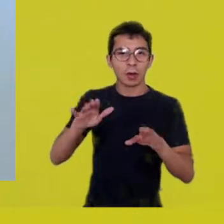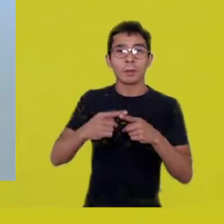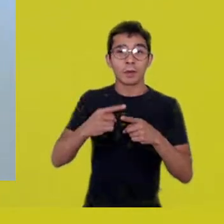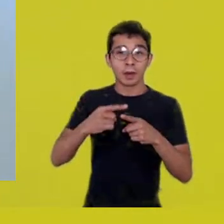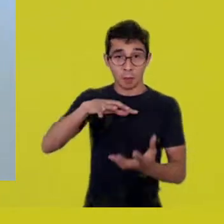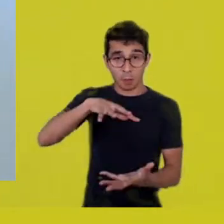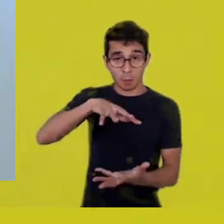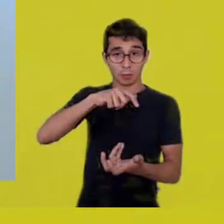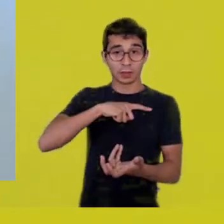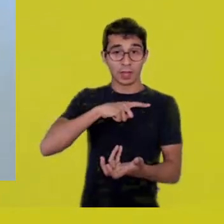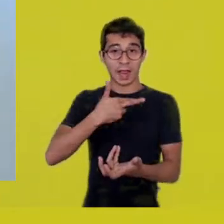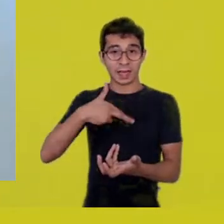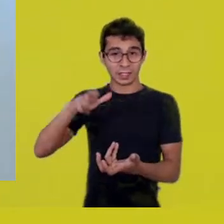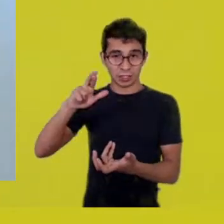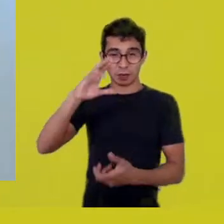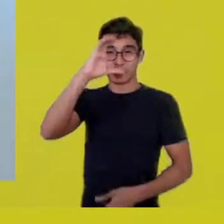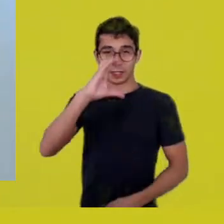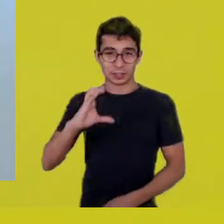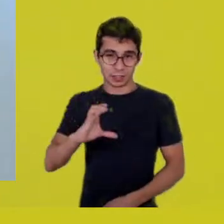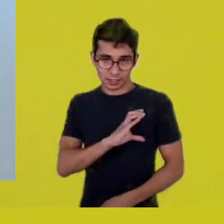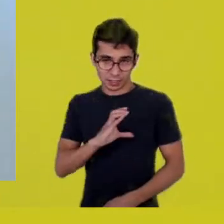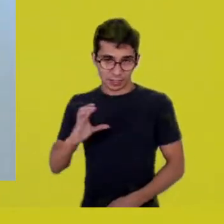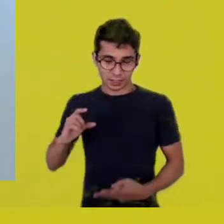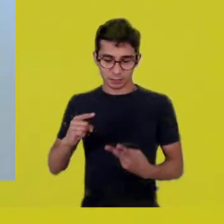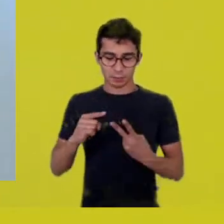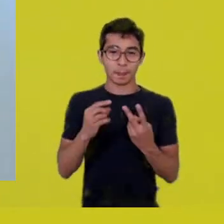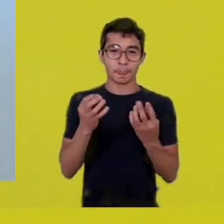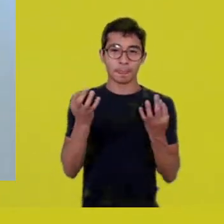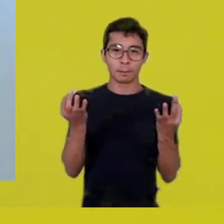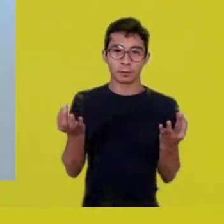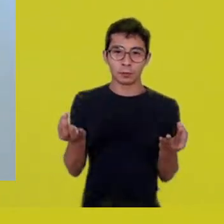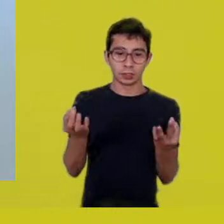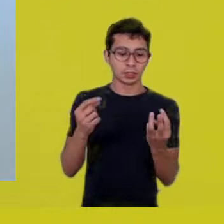namely, Christianity, Buddhism, Hinduism,